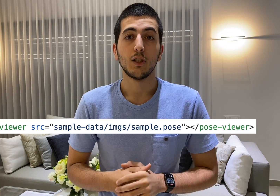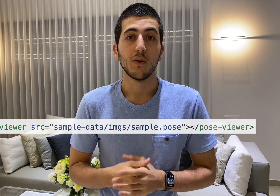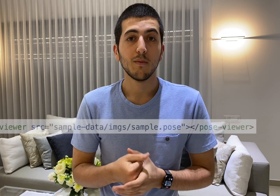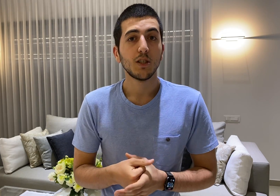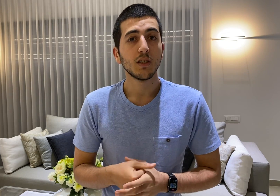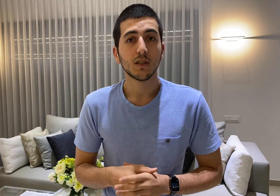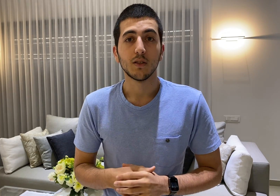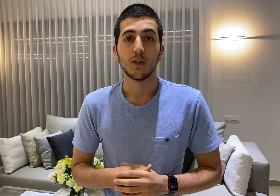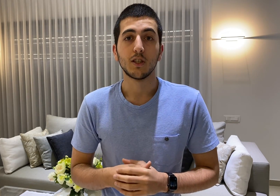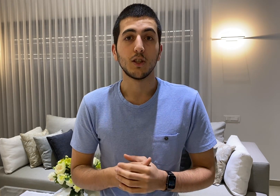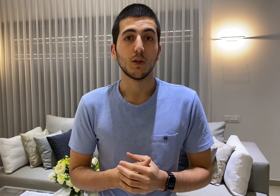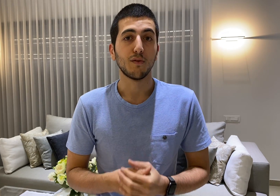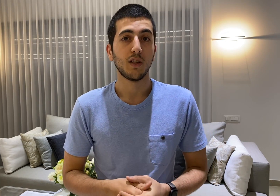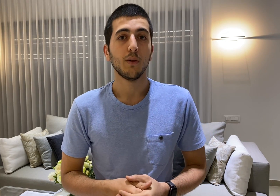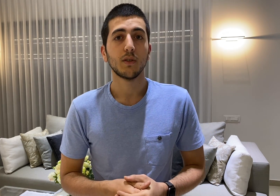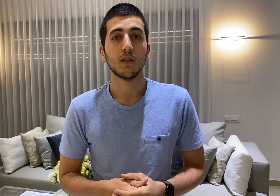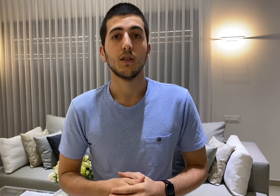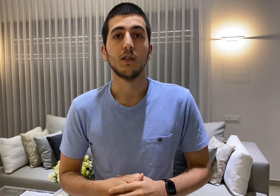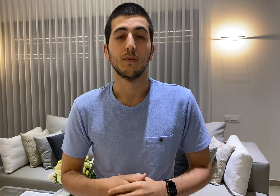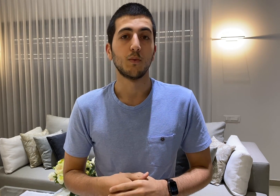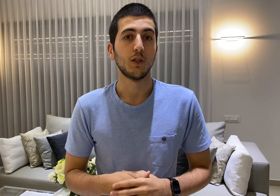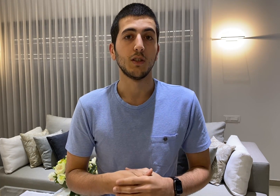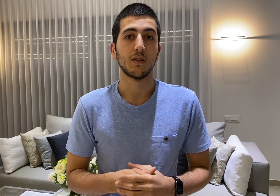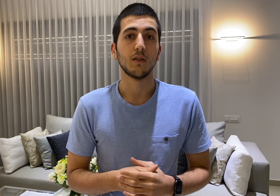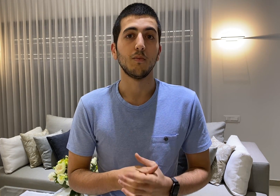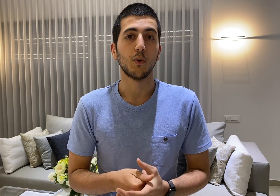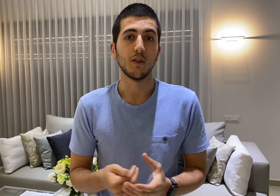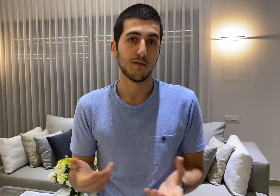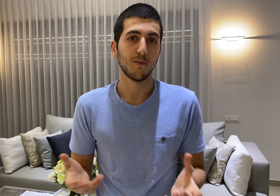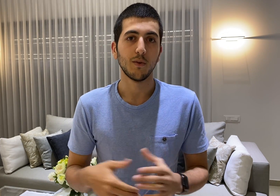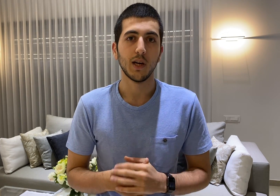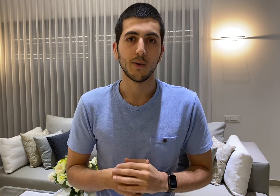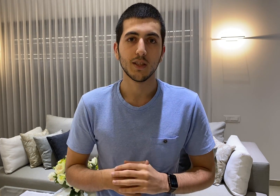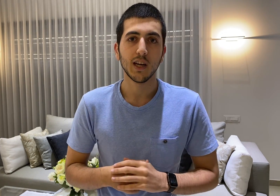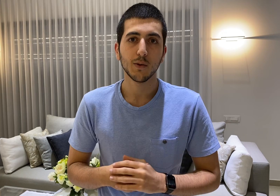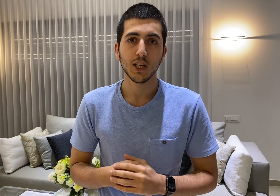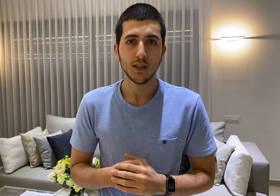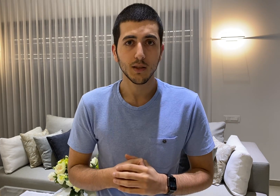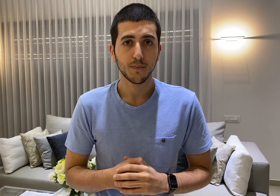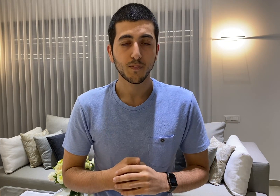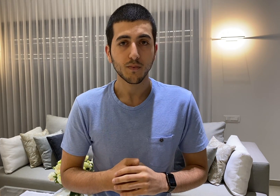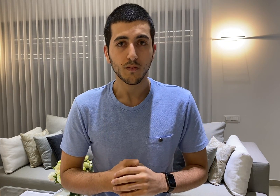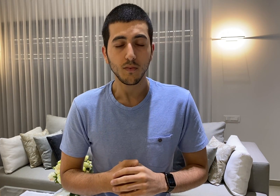show images or you can show videos which is important for our sign language case